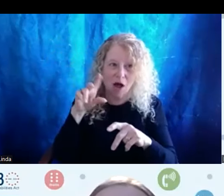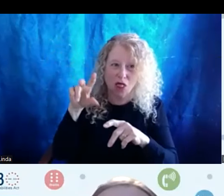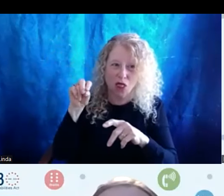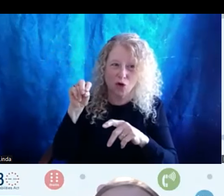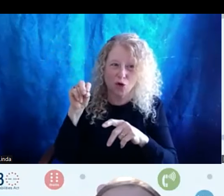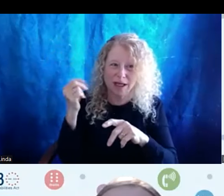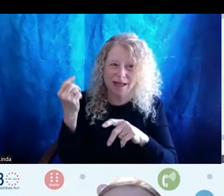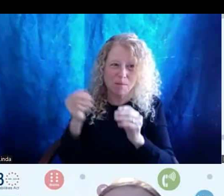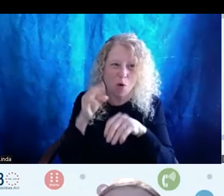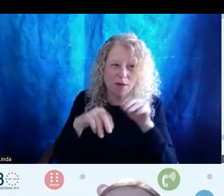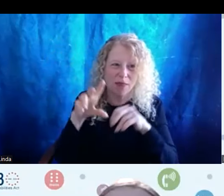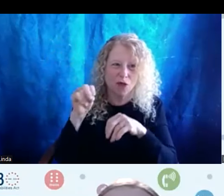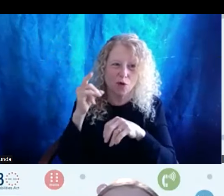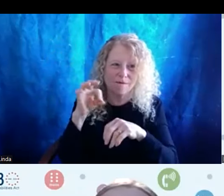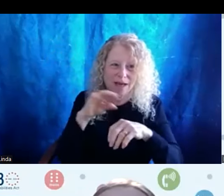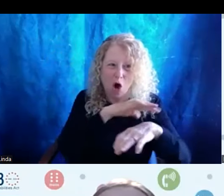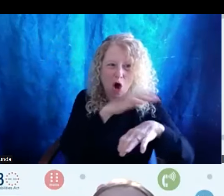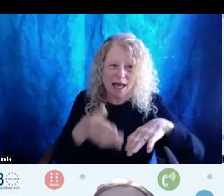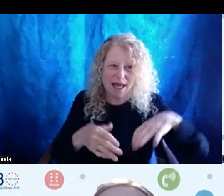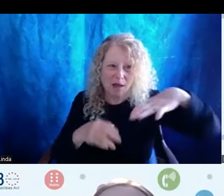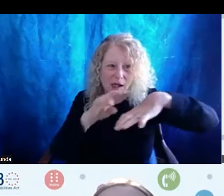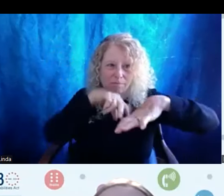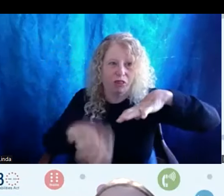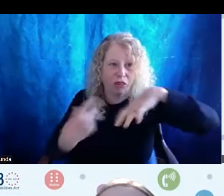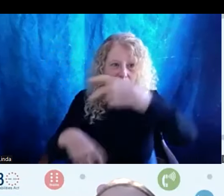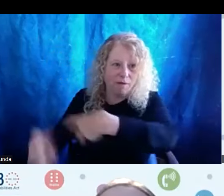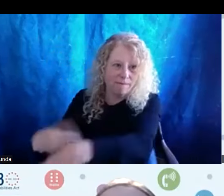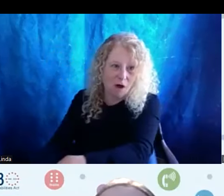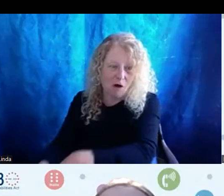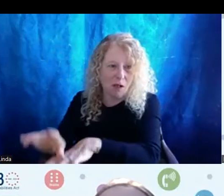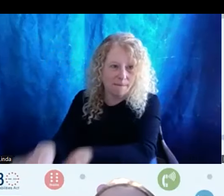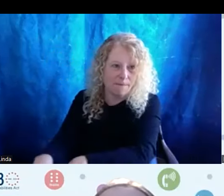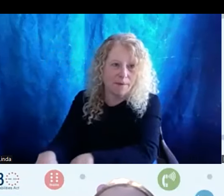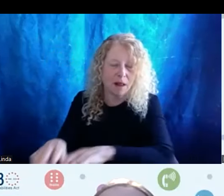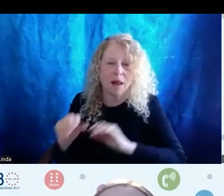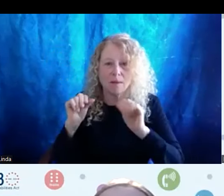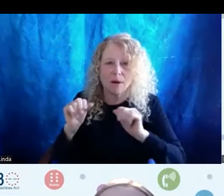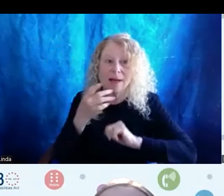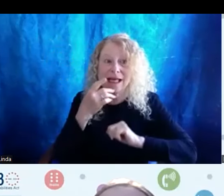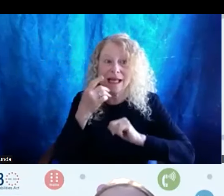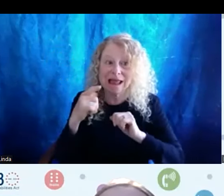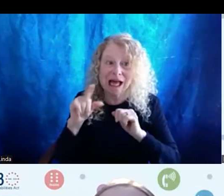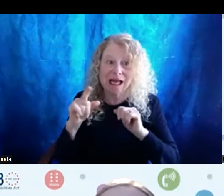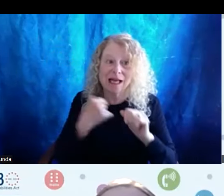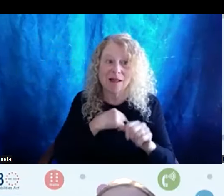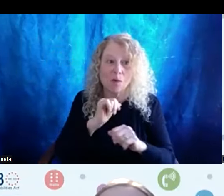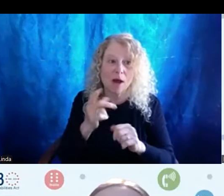down a hillside and it's probably. Probably lucky that all of us walked away